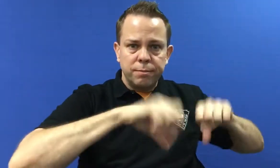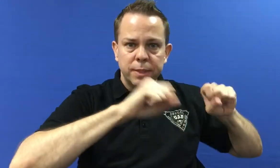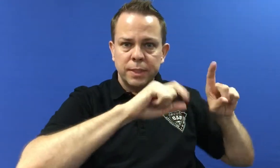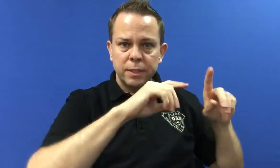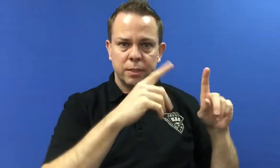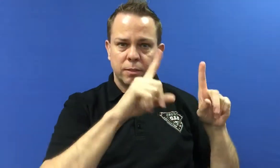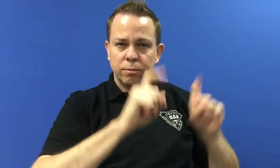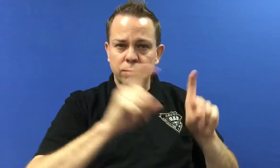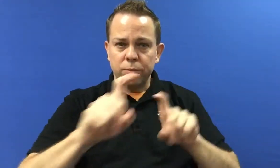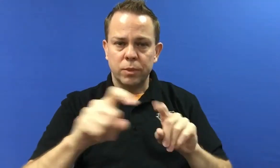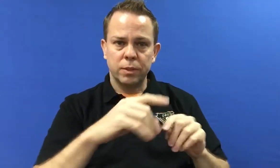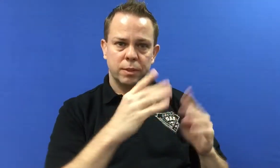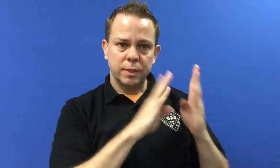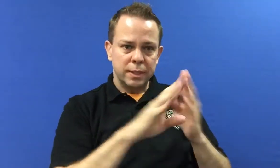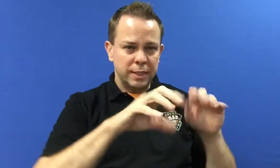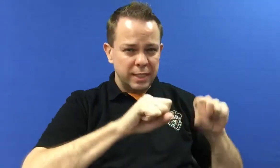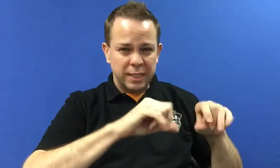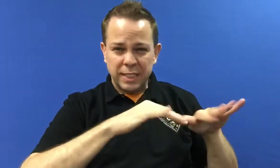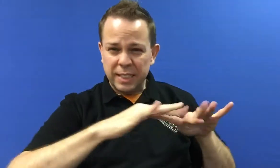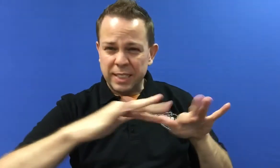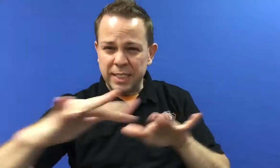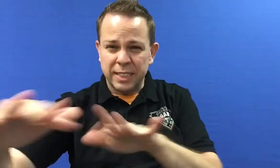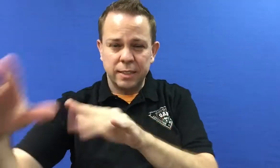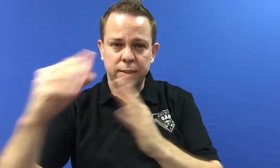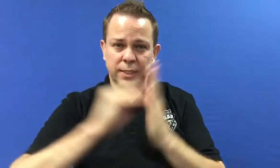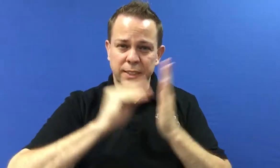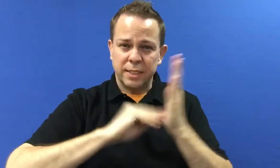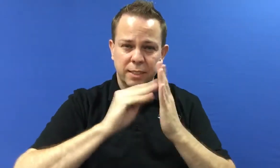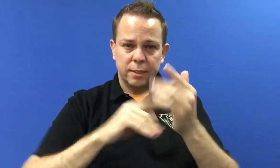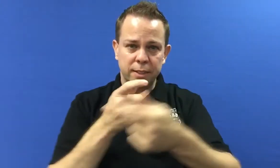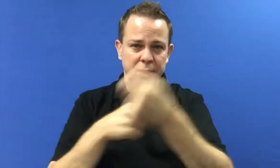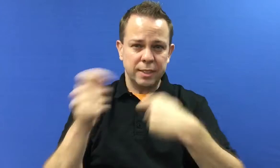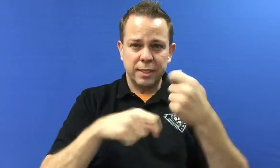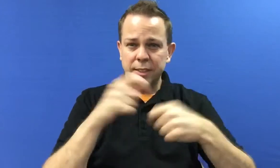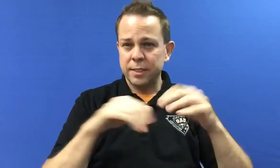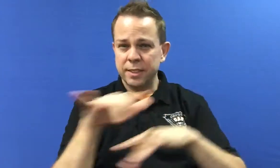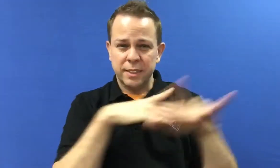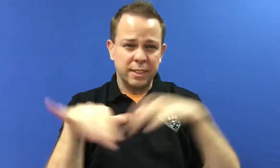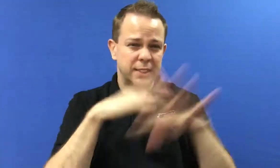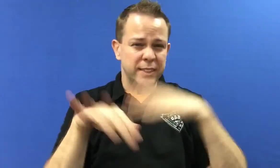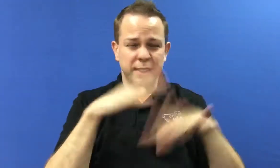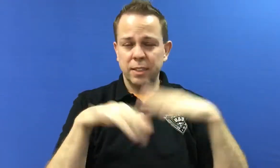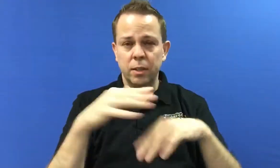into those meetings and fill out the survey.